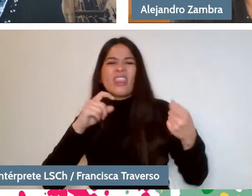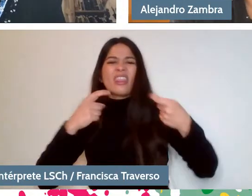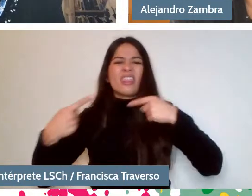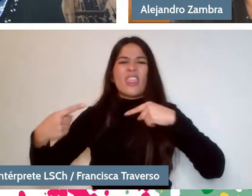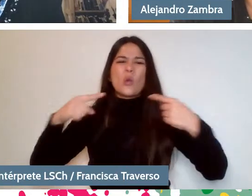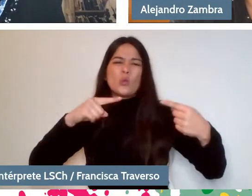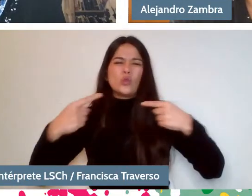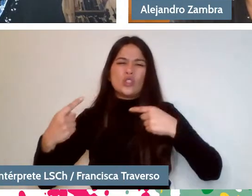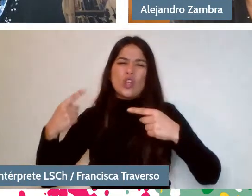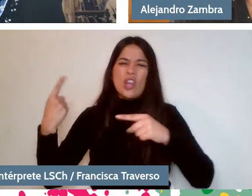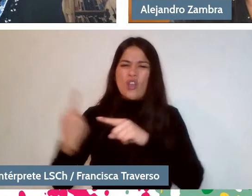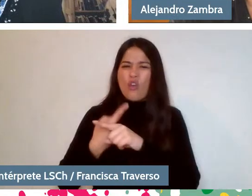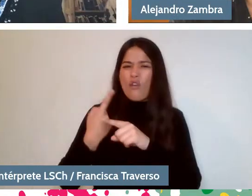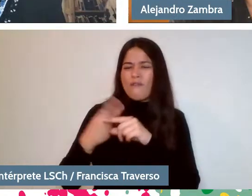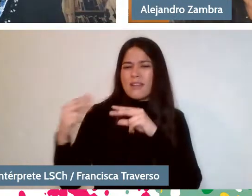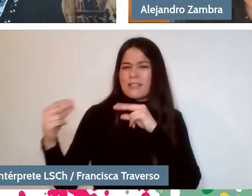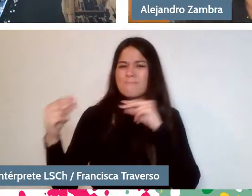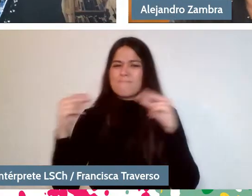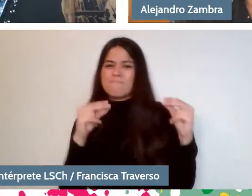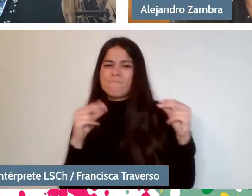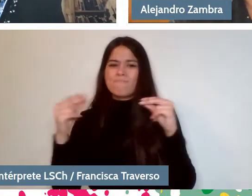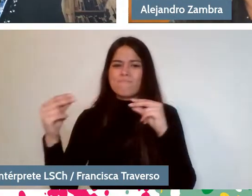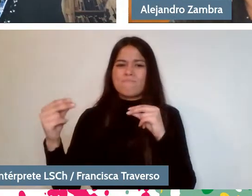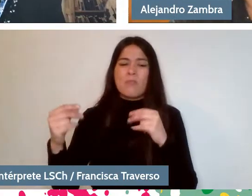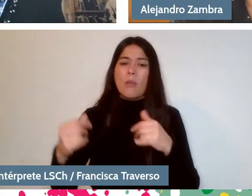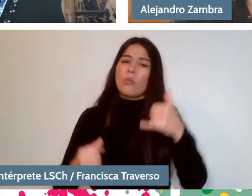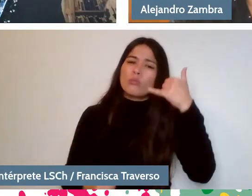have been on the phone, with friends